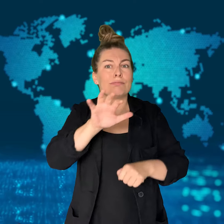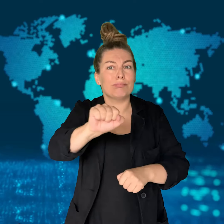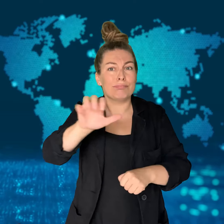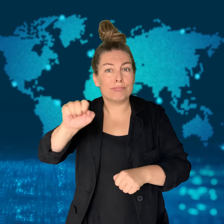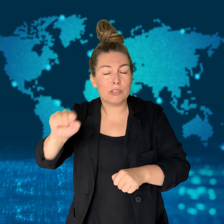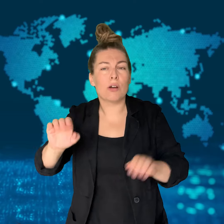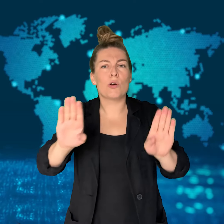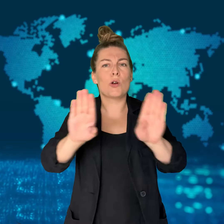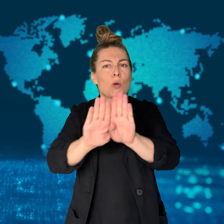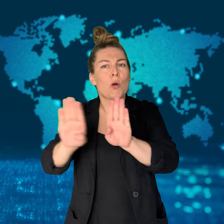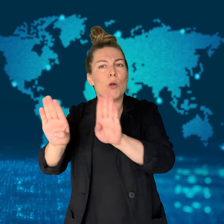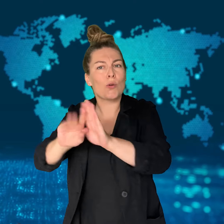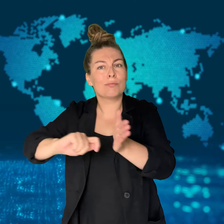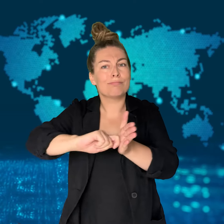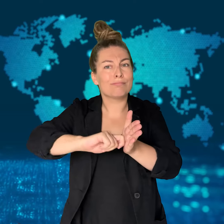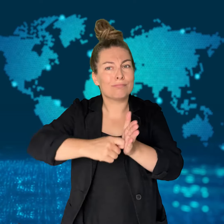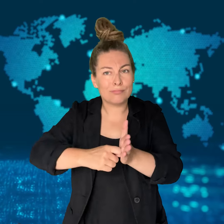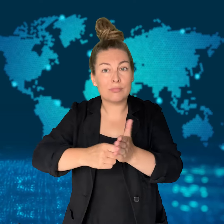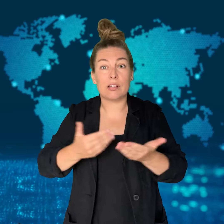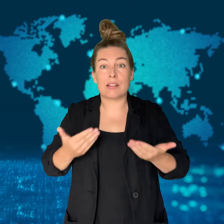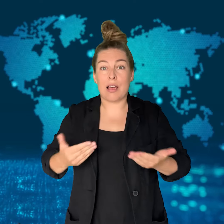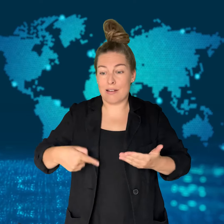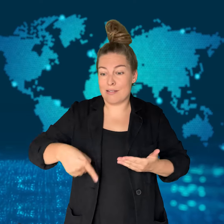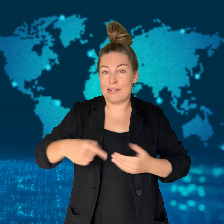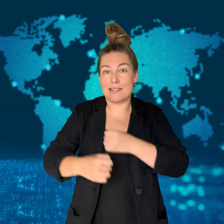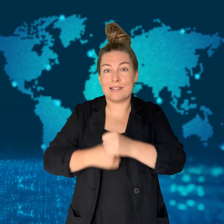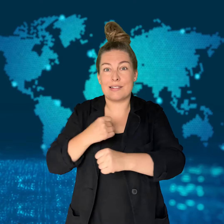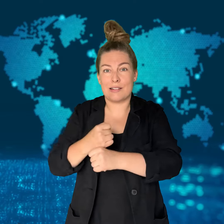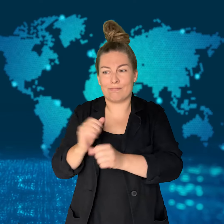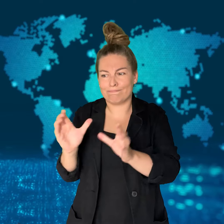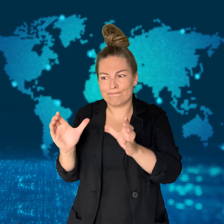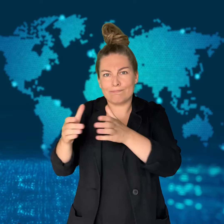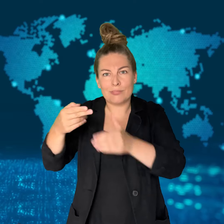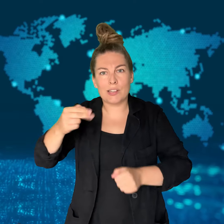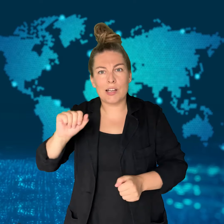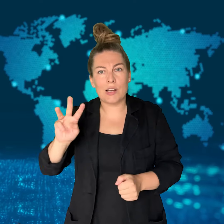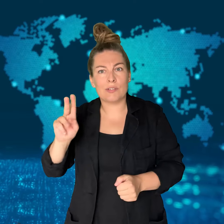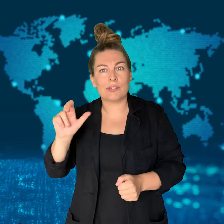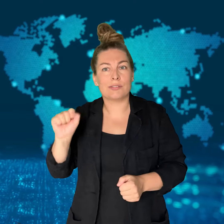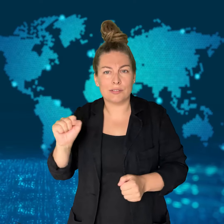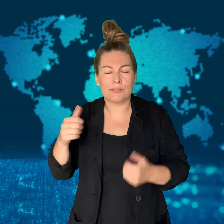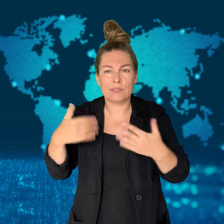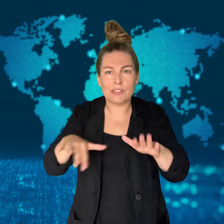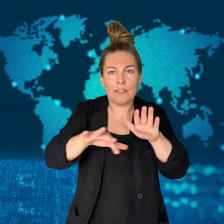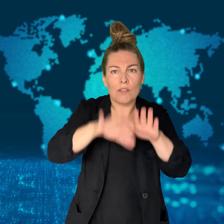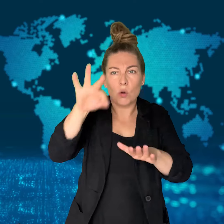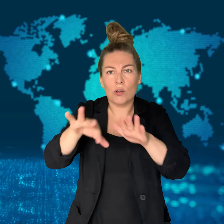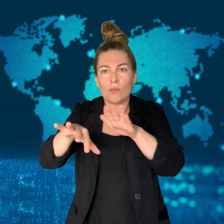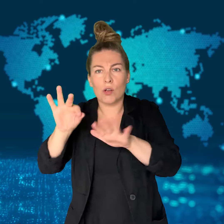the country since 2019. This year, the Hawks have discovered